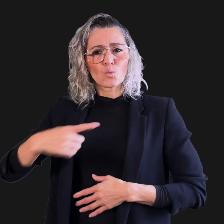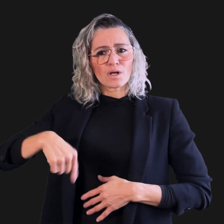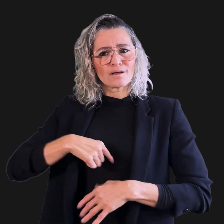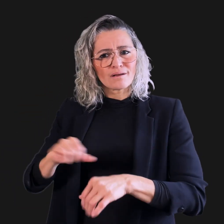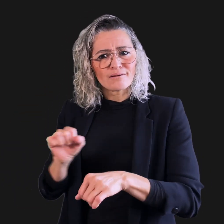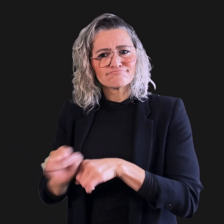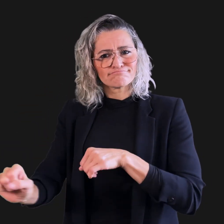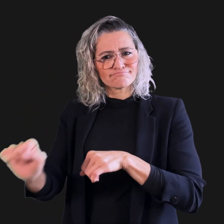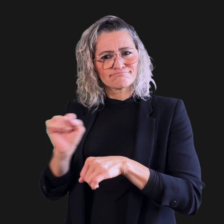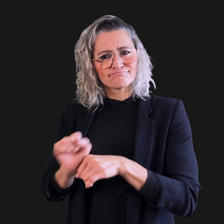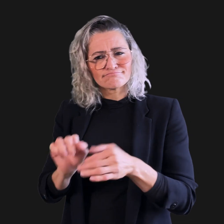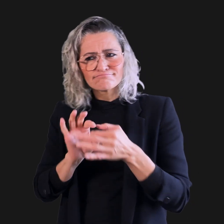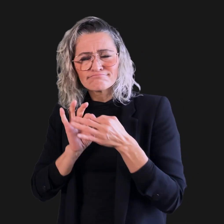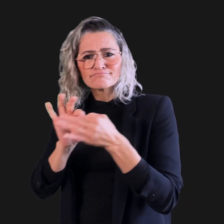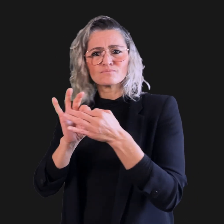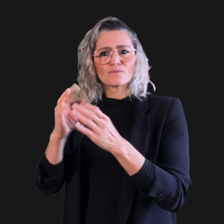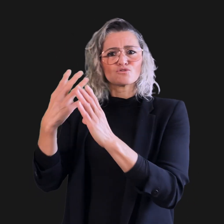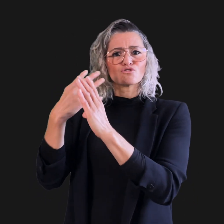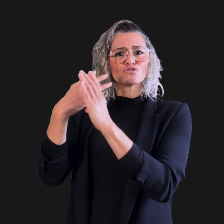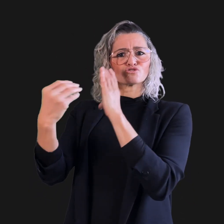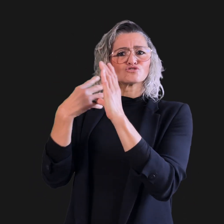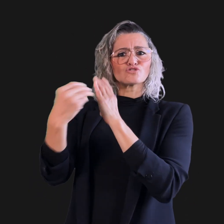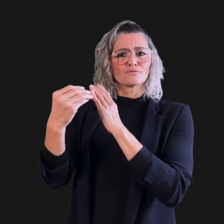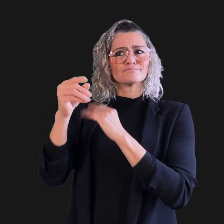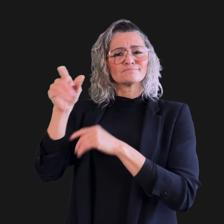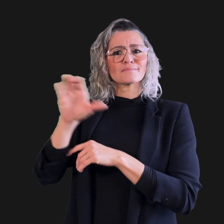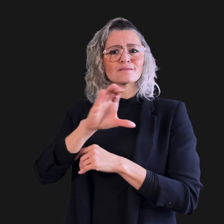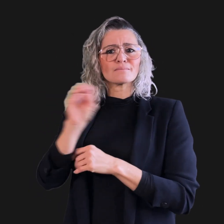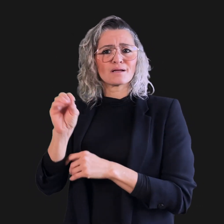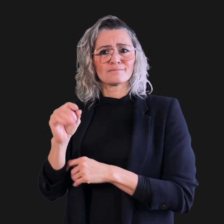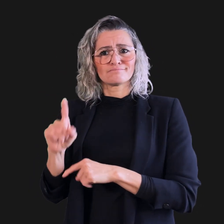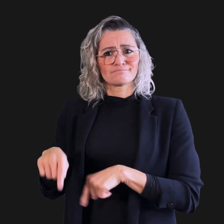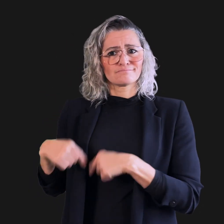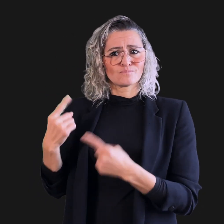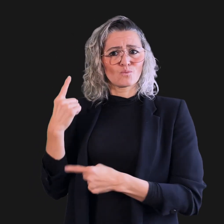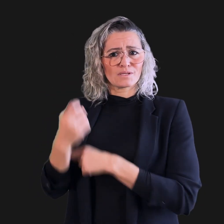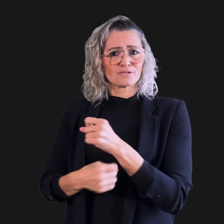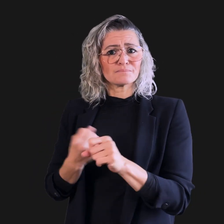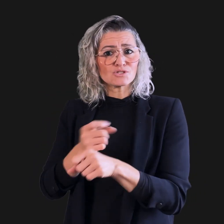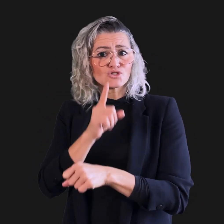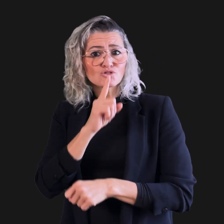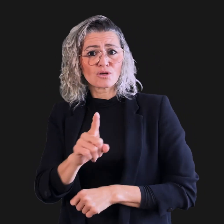• We worked with an external firm this past year to ensure